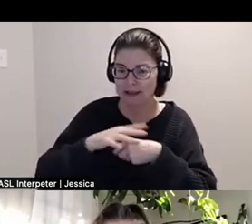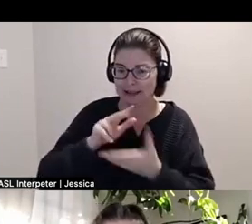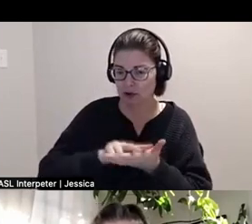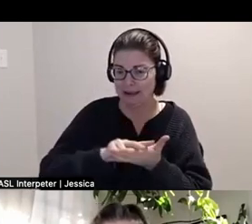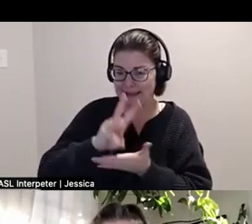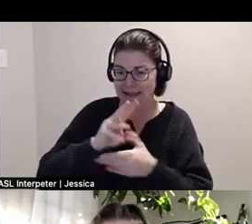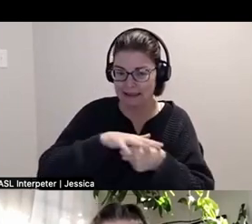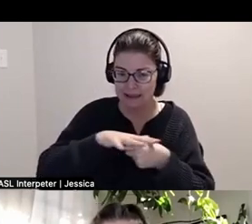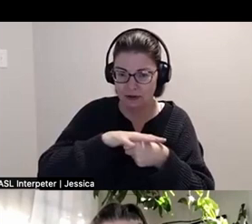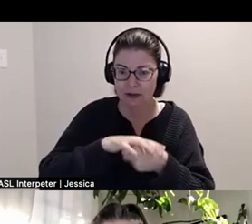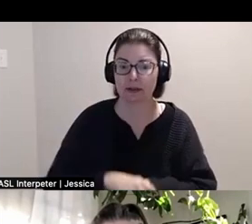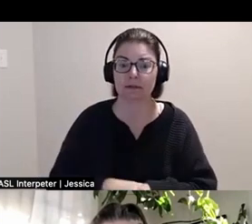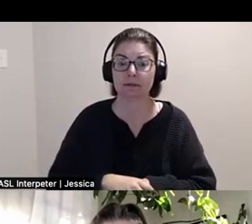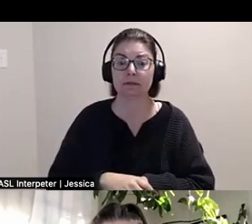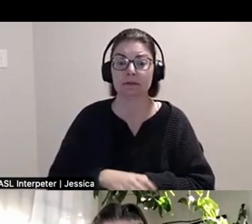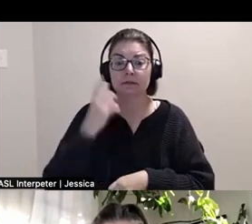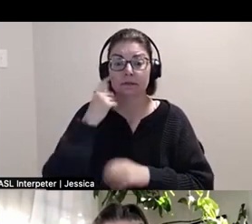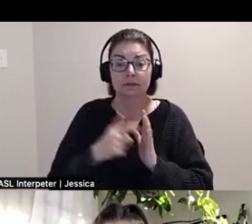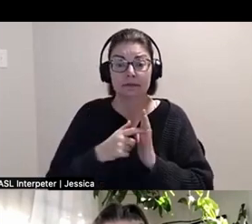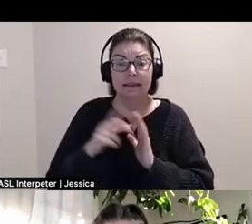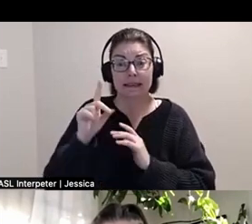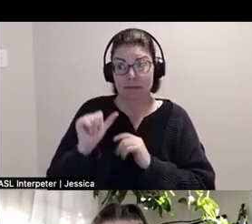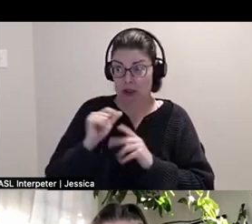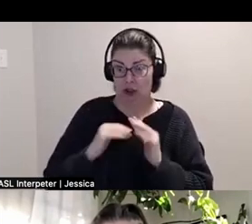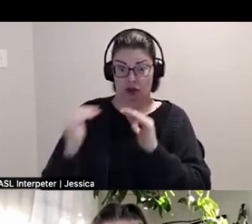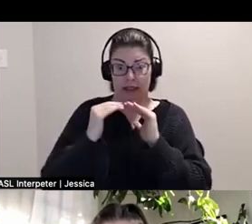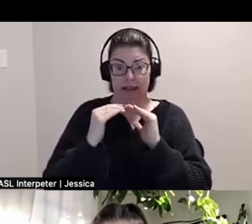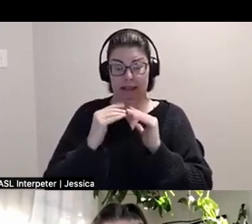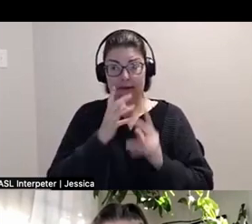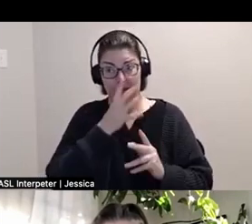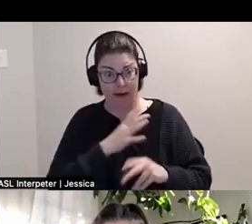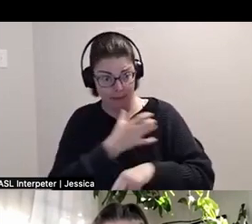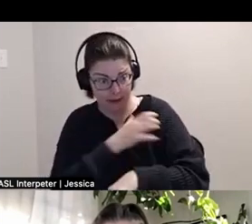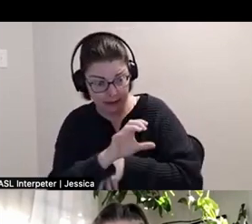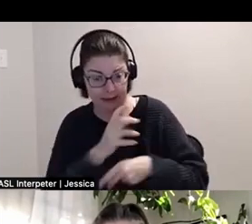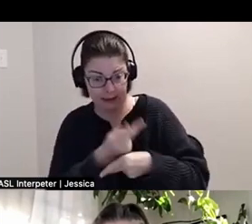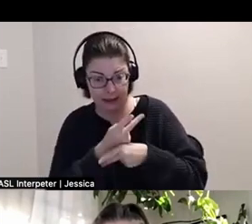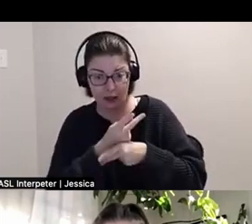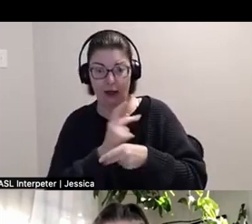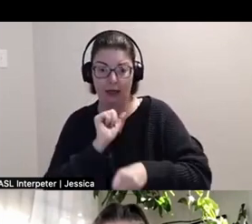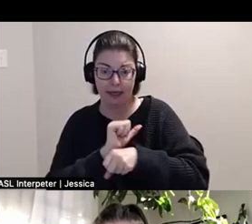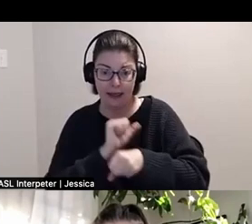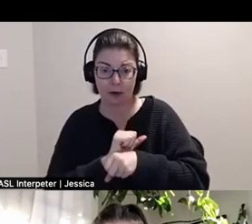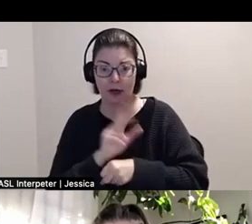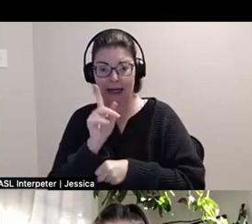of disability justice, feminized care, labour, and crip kinship, their practice intertwines